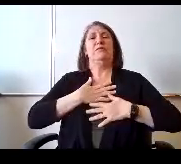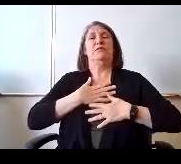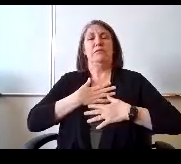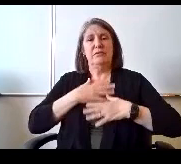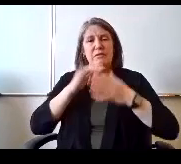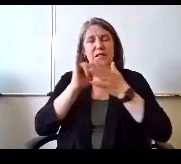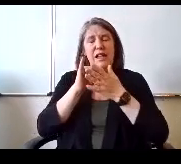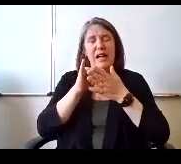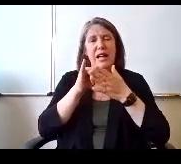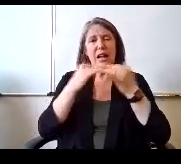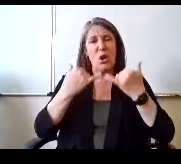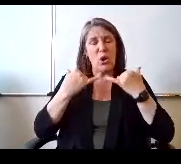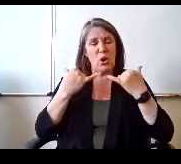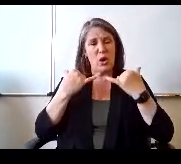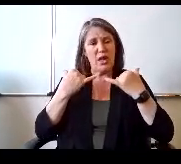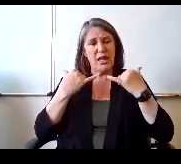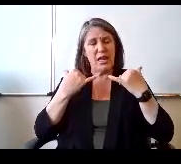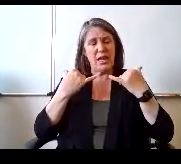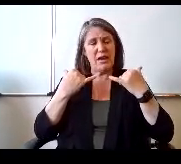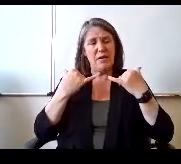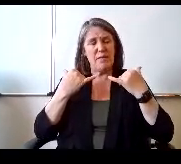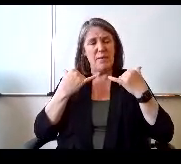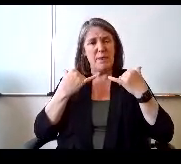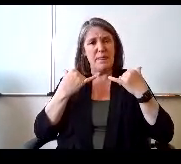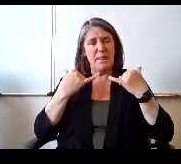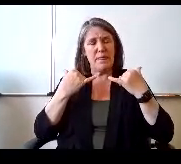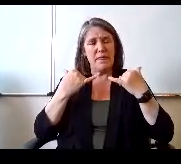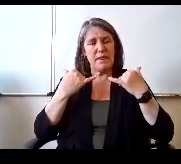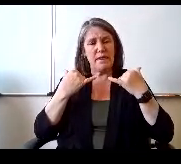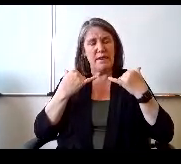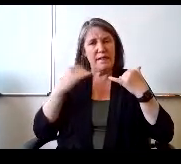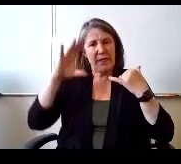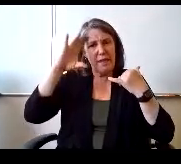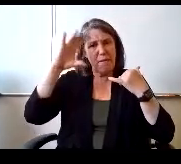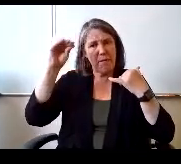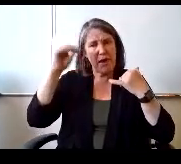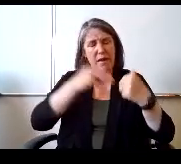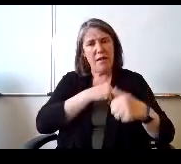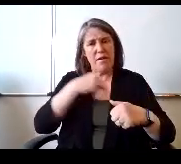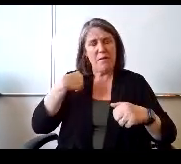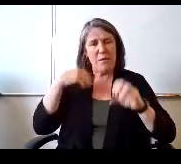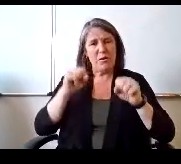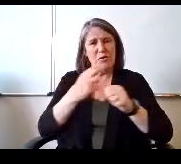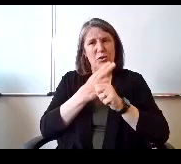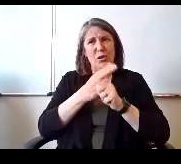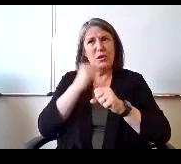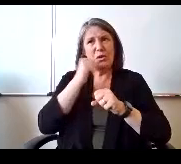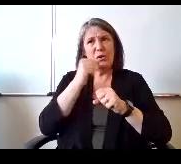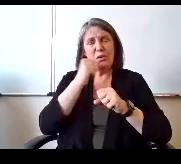Male members could use girls restrooms, so that was a good start.